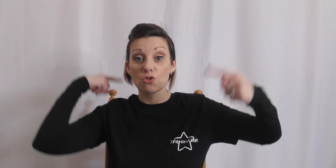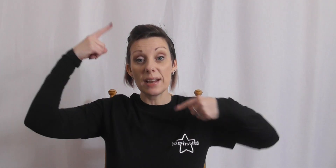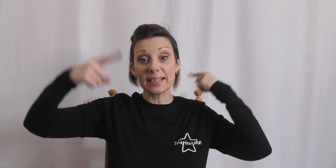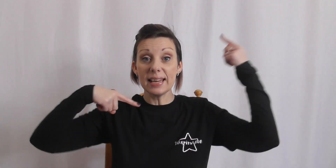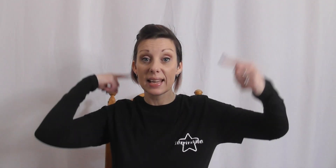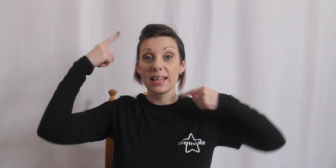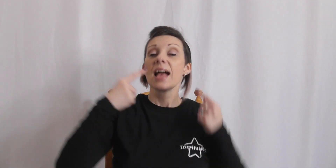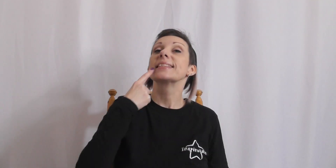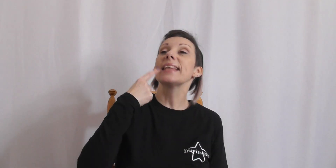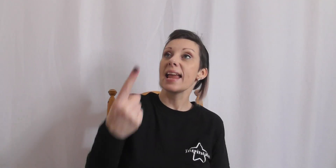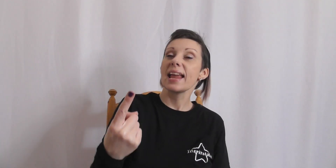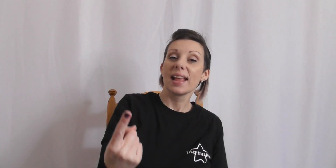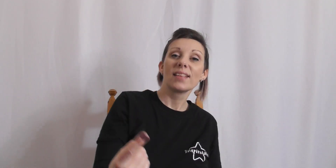crazy say